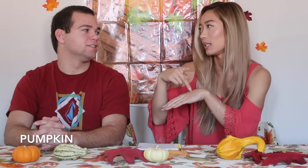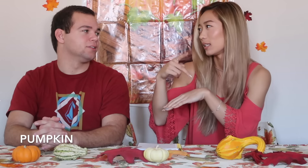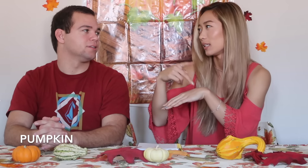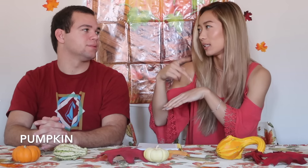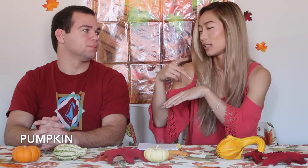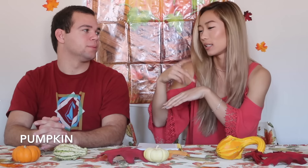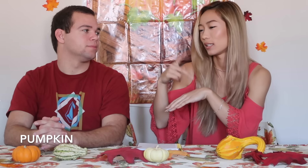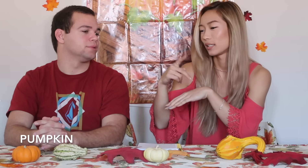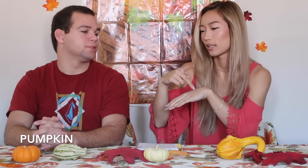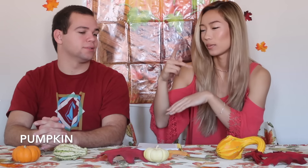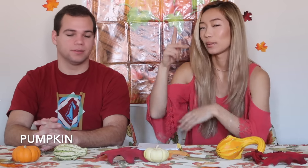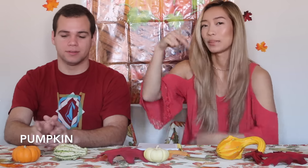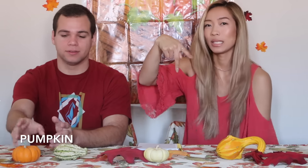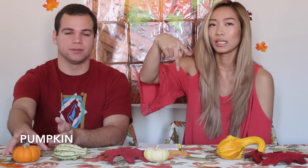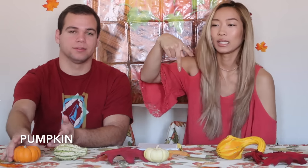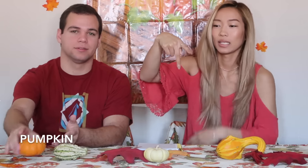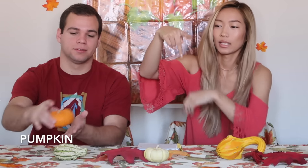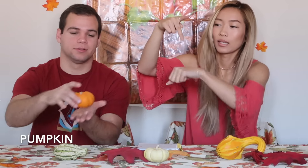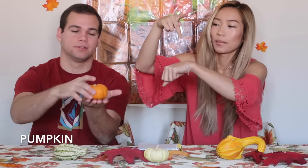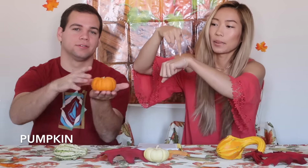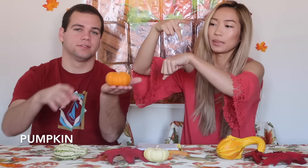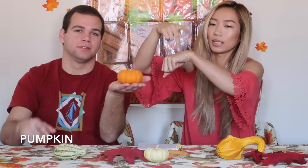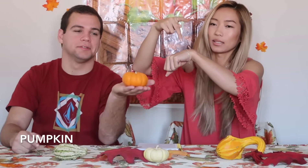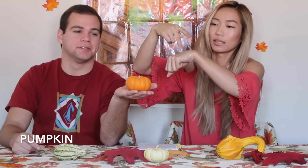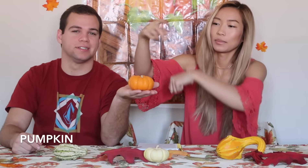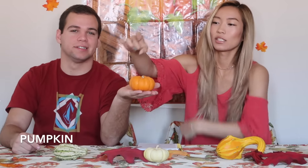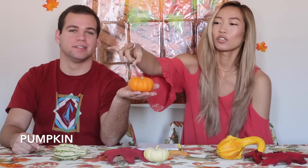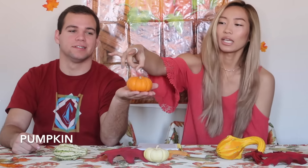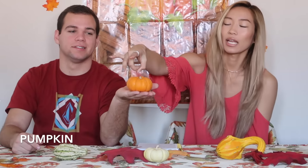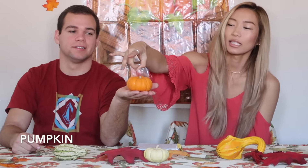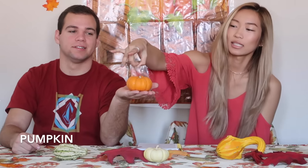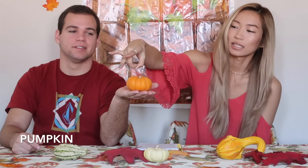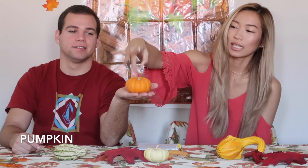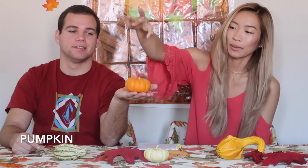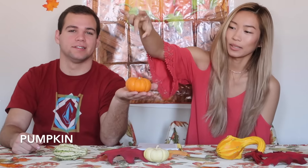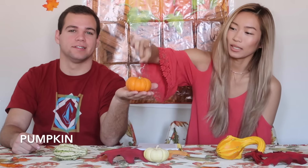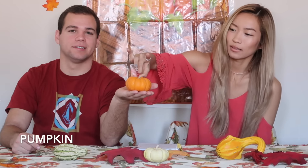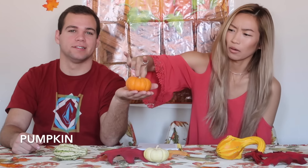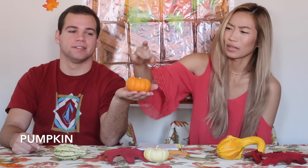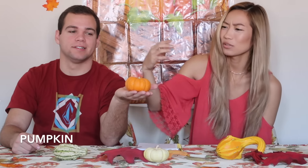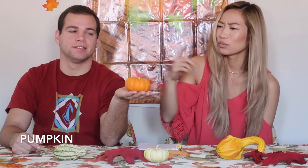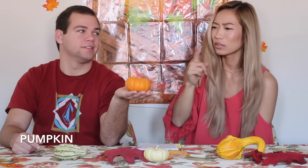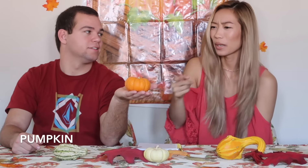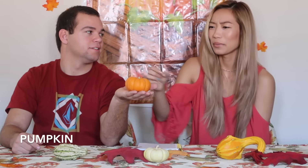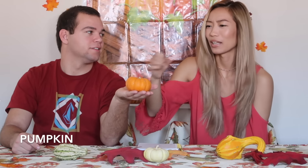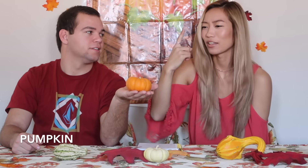Pumpkin, with a 'P' on top of your hand. Because you're kinda tapping it. Oh! that's a real pumpkin?